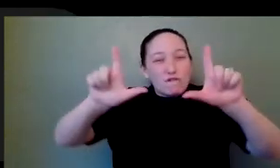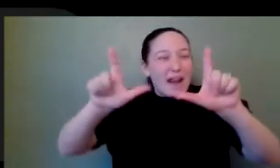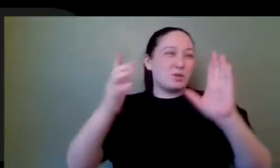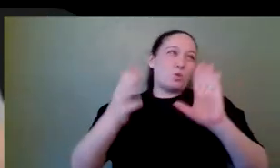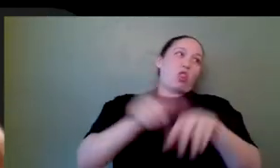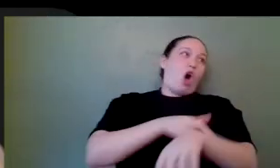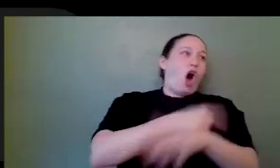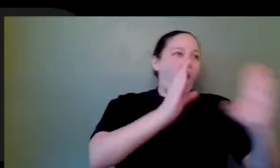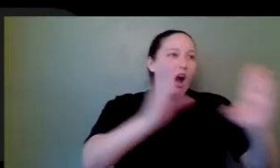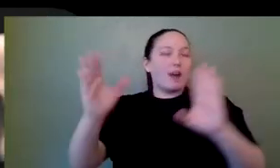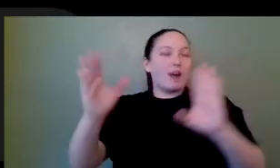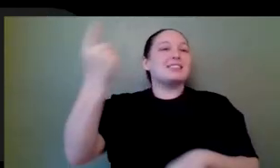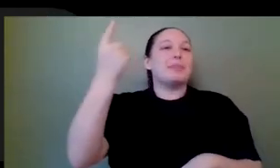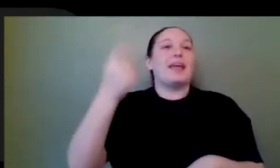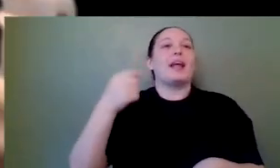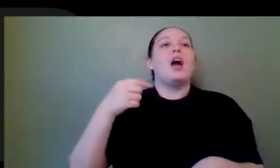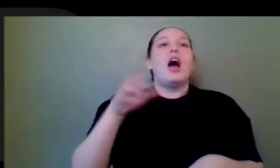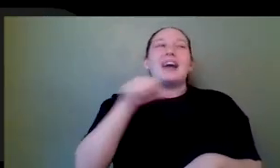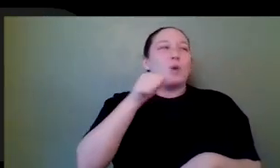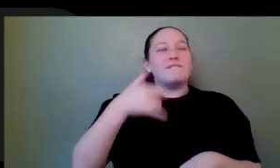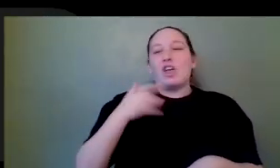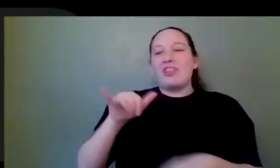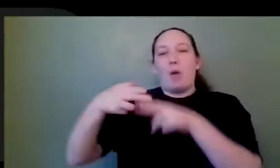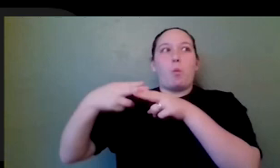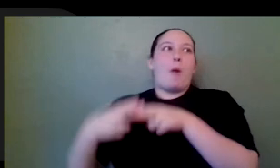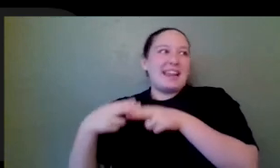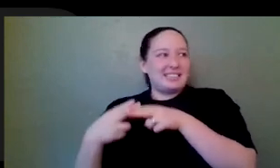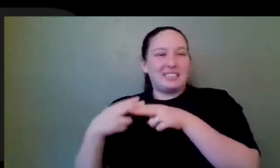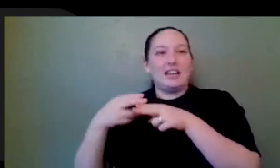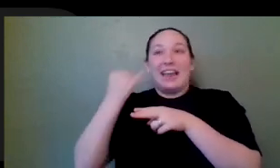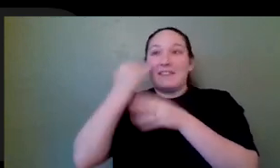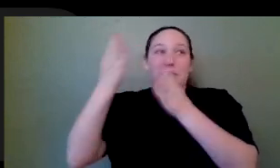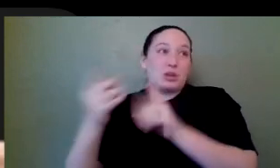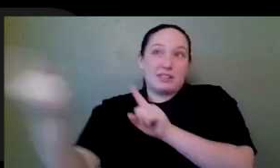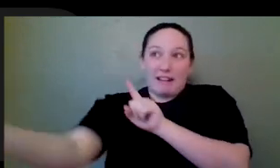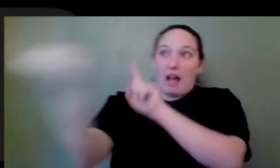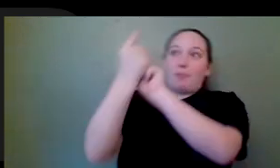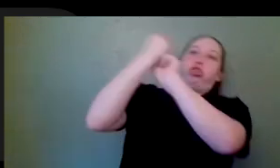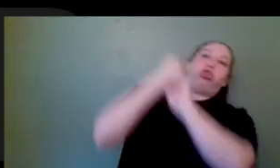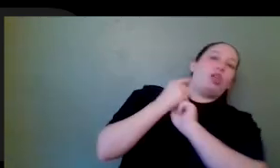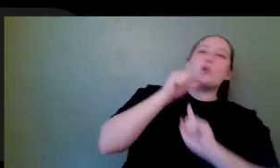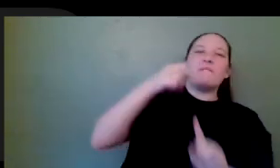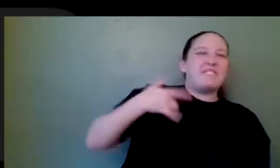don't feel the weight when this person received the enemy getting thrown into them like I can actually, for better or worse. But when you have a